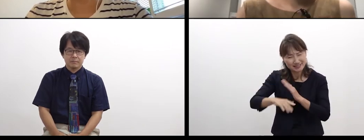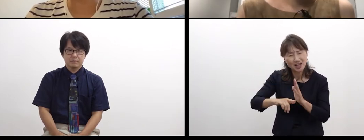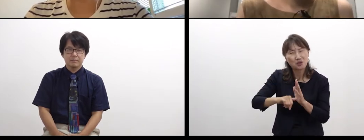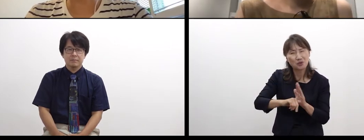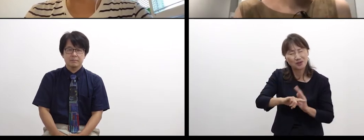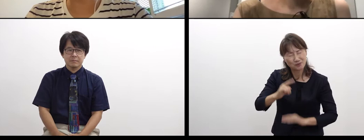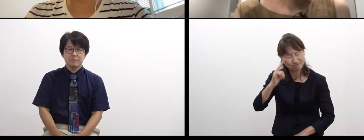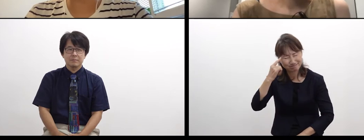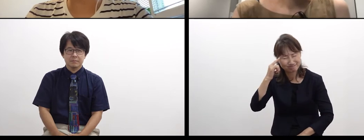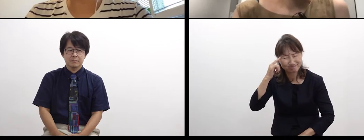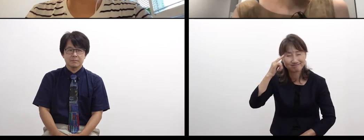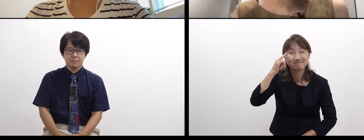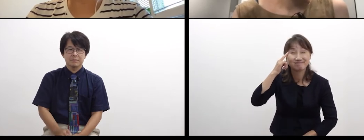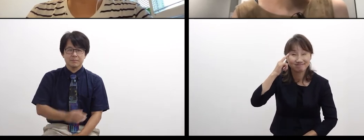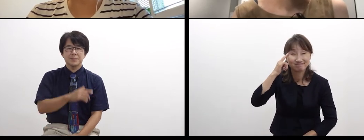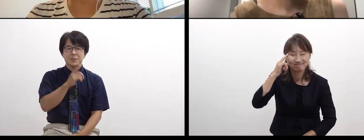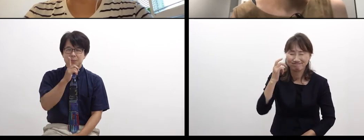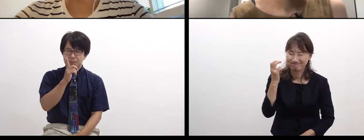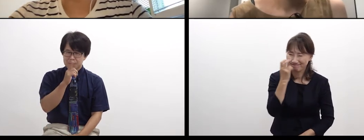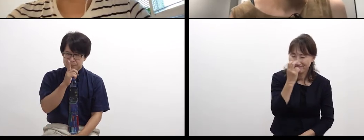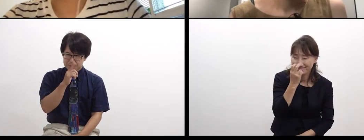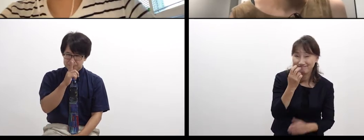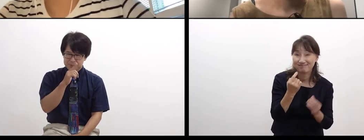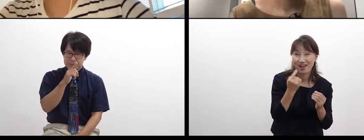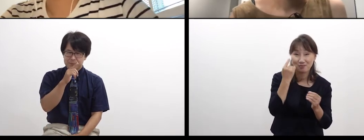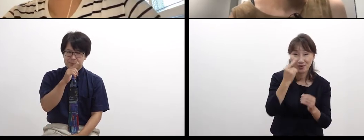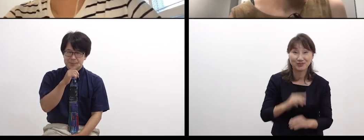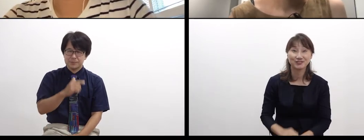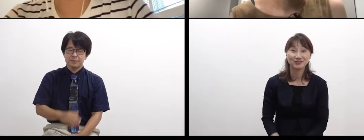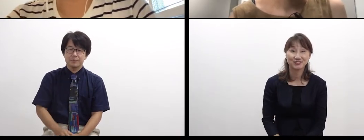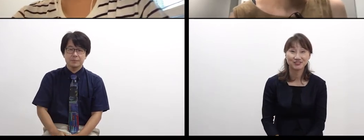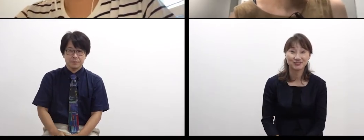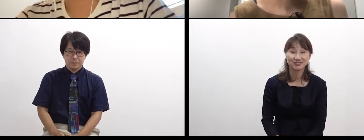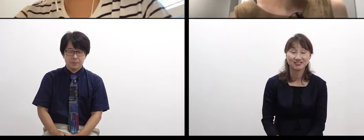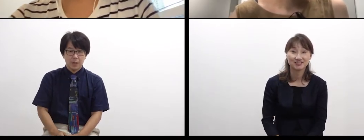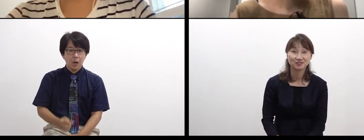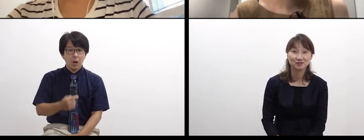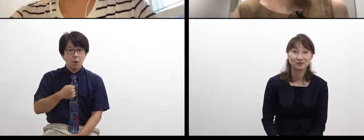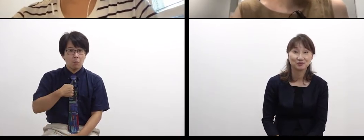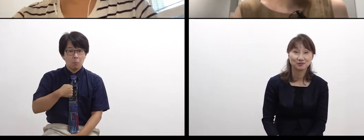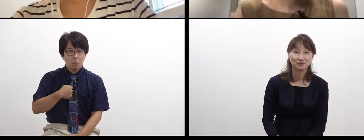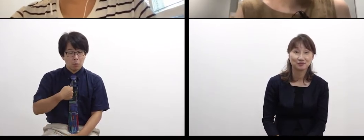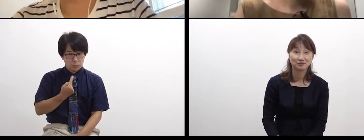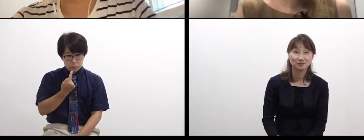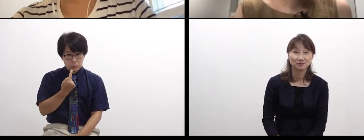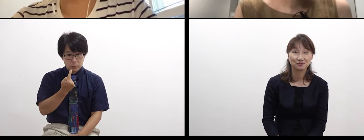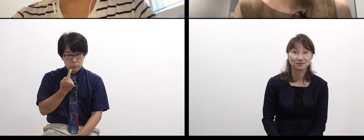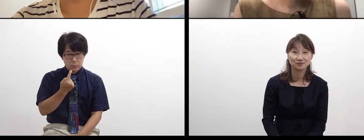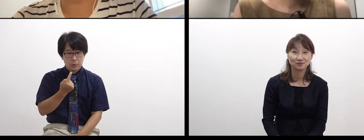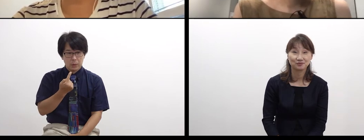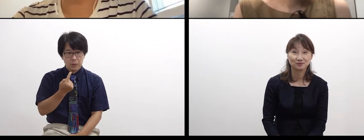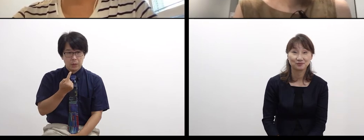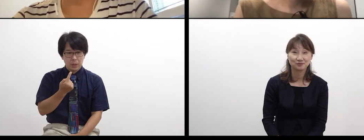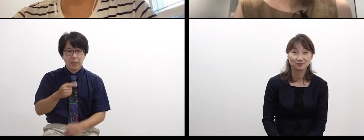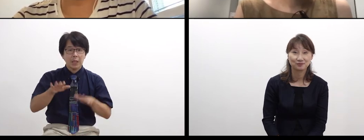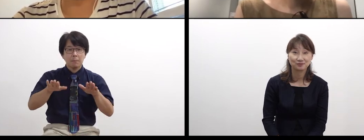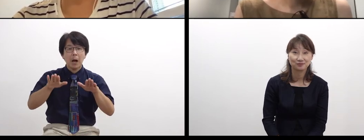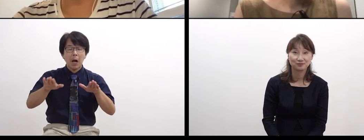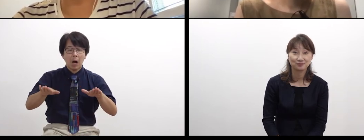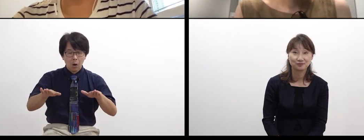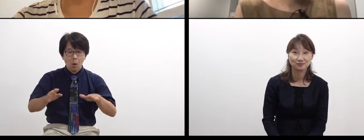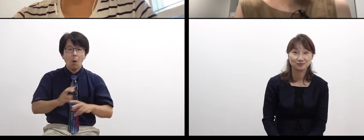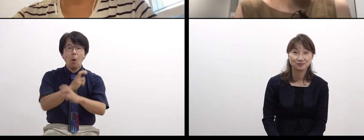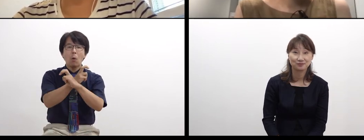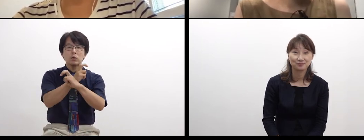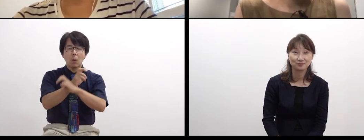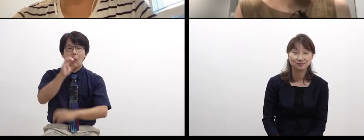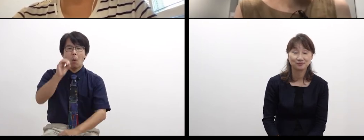Uh-huh, I see. Now I’m staying in Vienna, Austria, for 1 year,